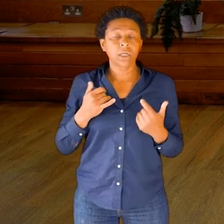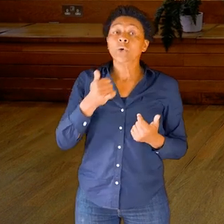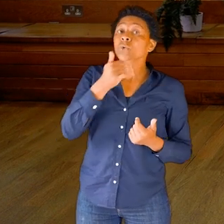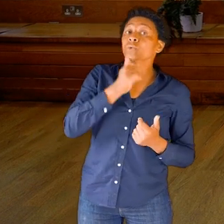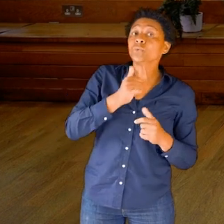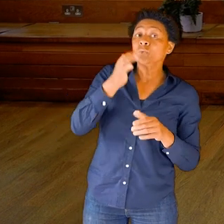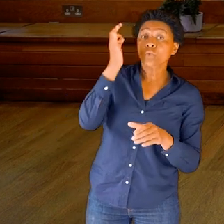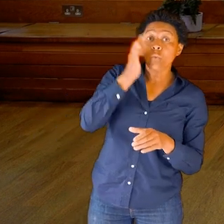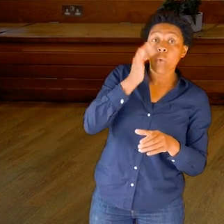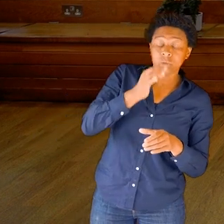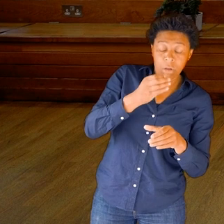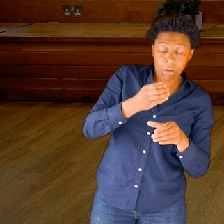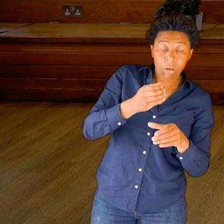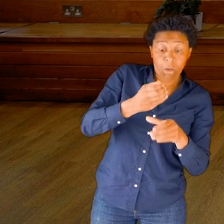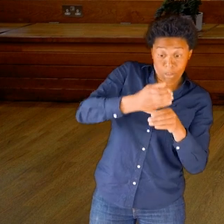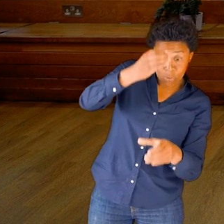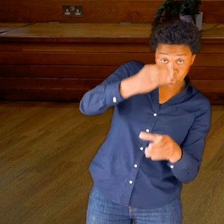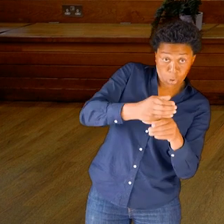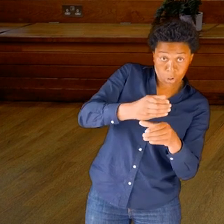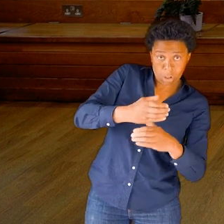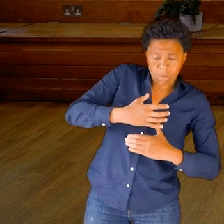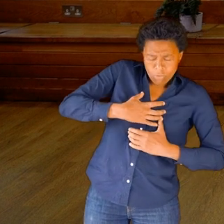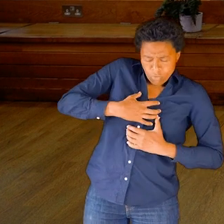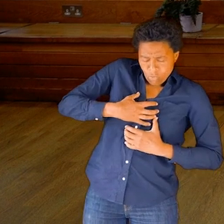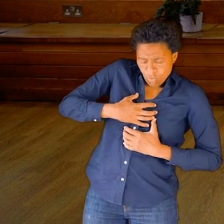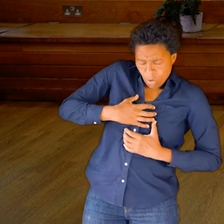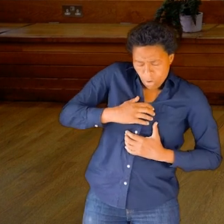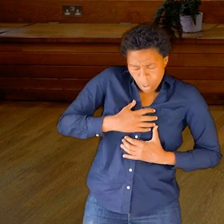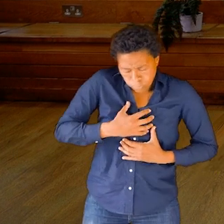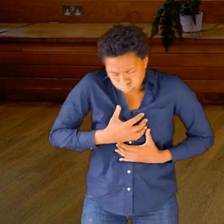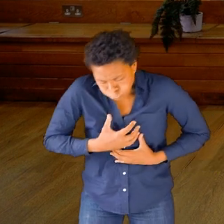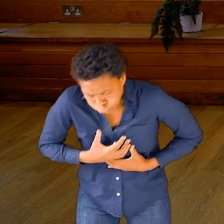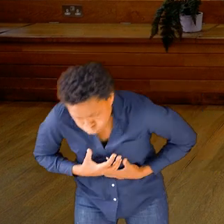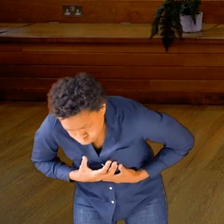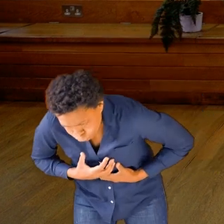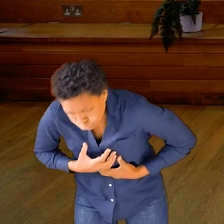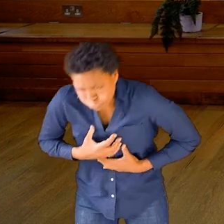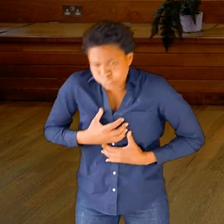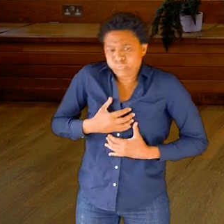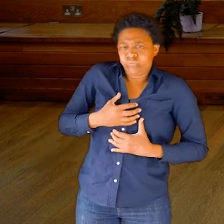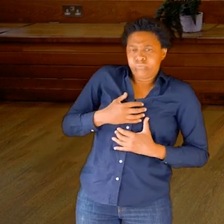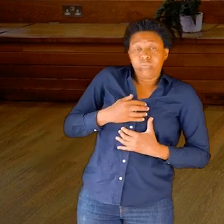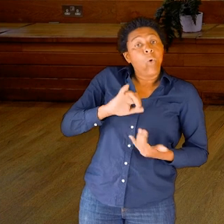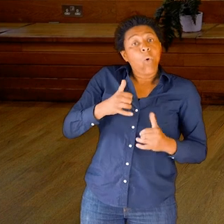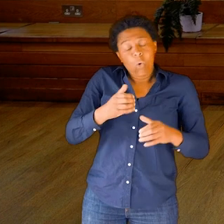To use your water bottle or your hot water bottle, close to your body or tipping, if that’s helpful.